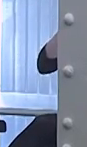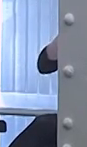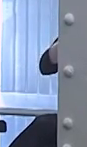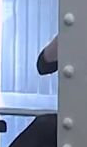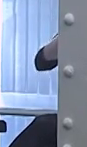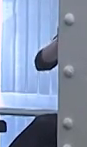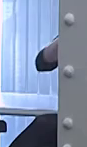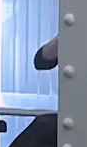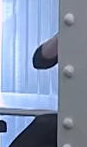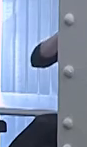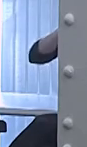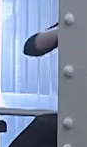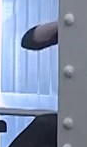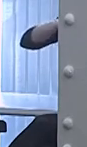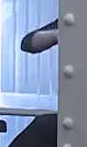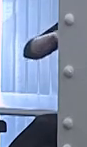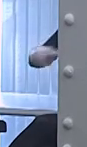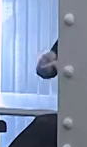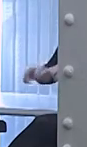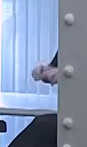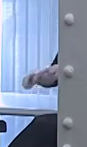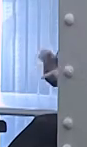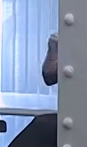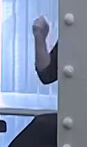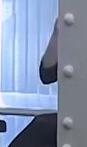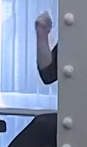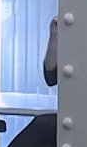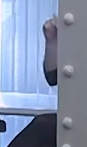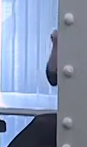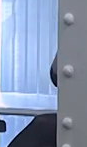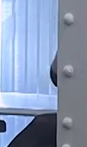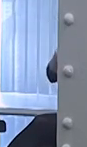and saying this idea as you, challenge that through riots.